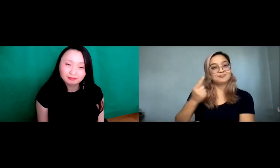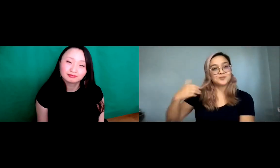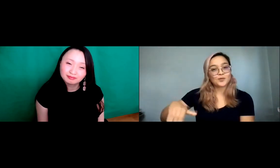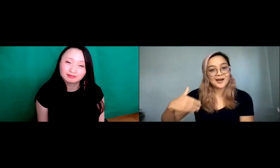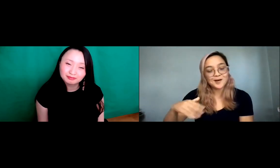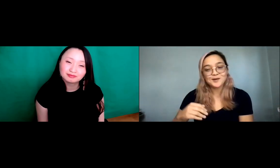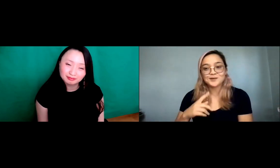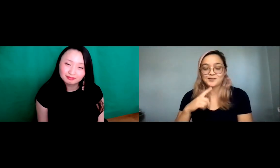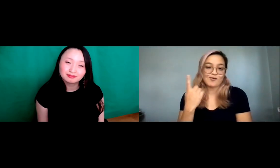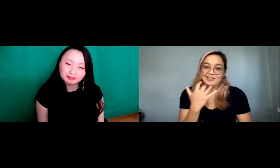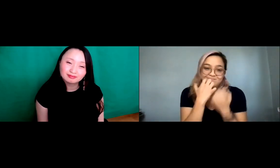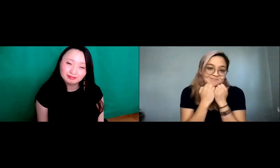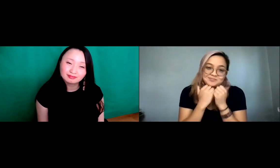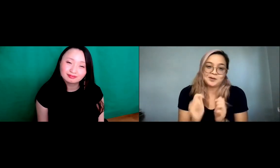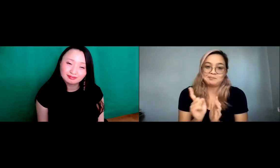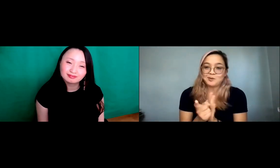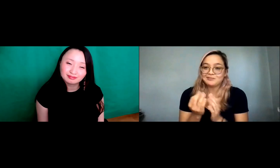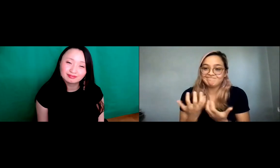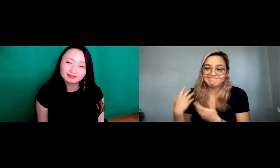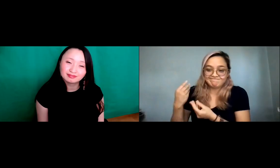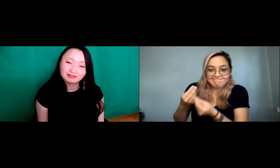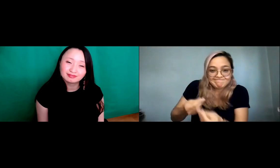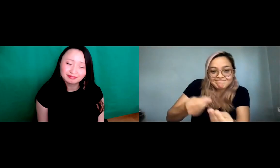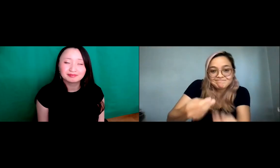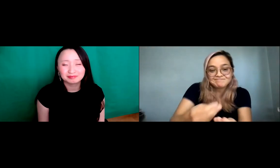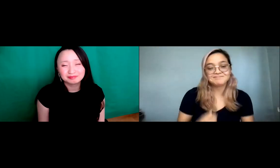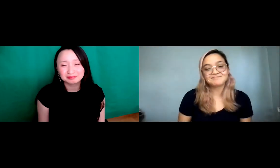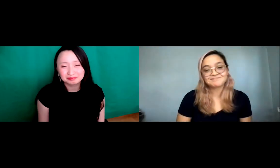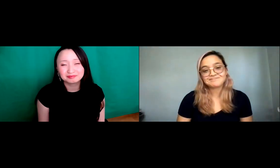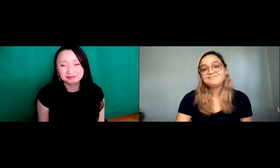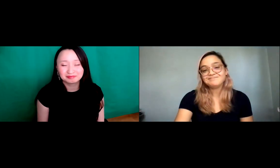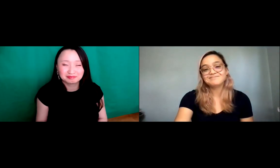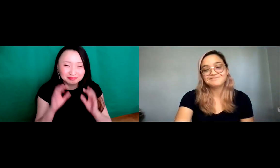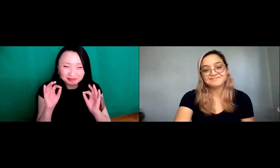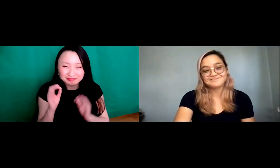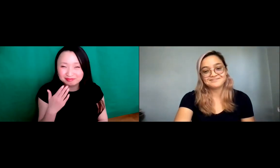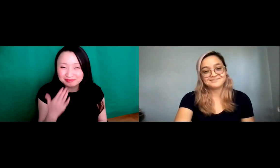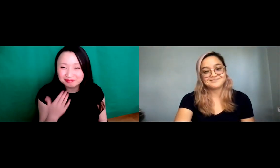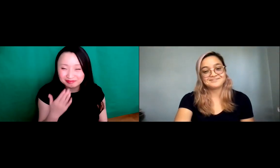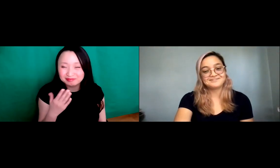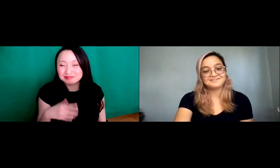finding friends, to be able to connect with. And to be able to pass out what I've learned